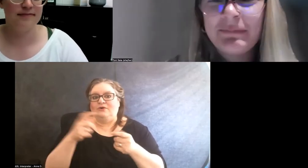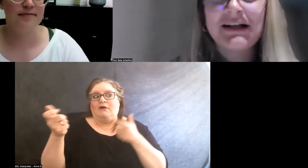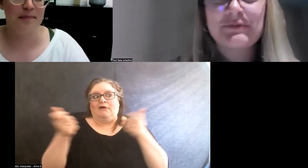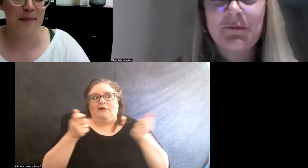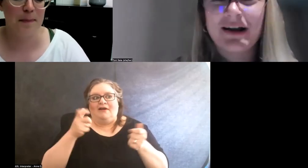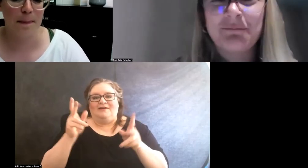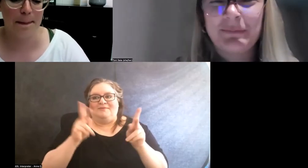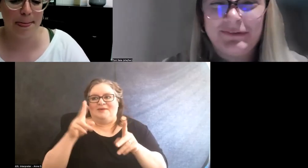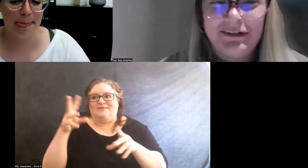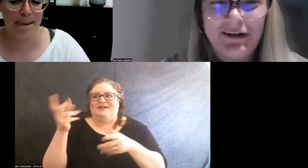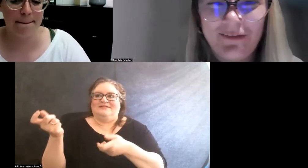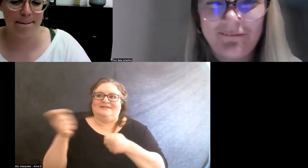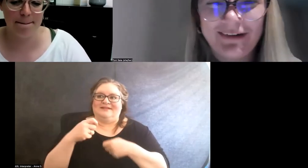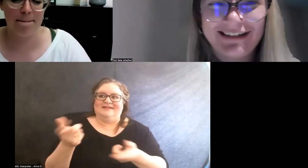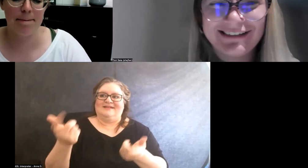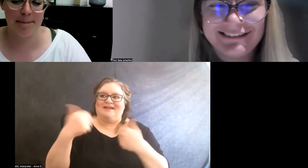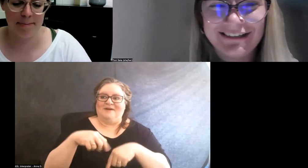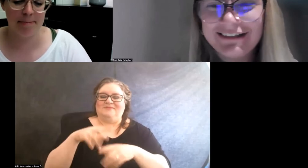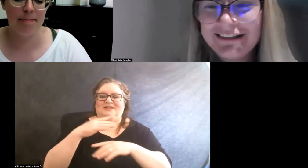because we wanted people to know that we existed.